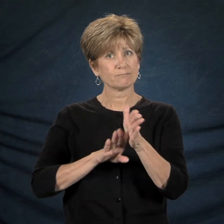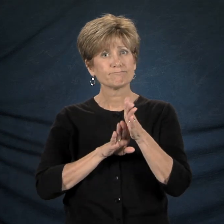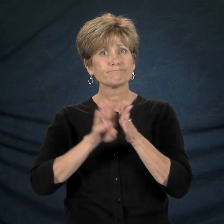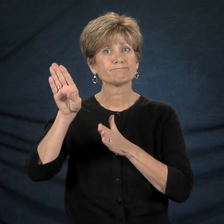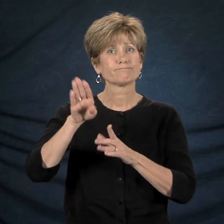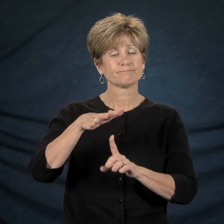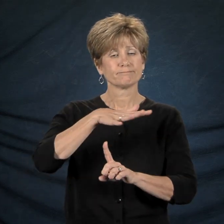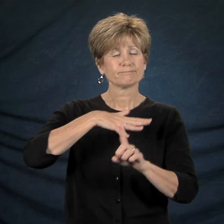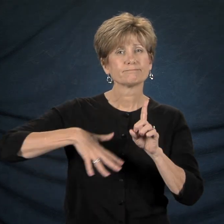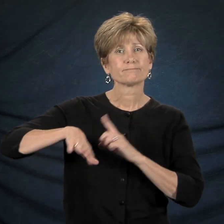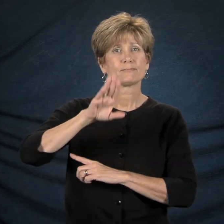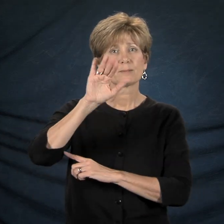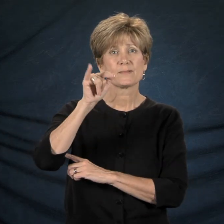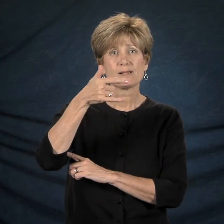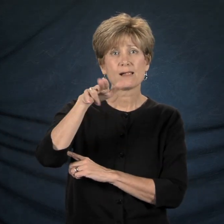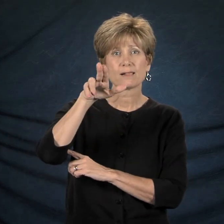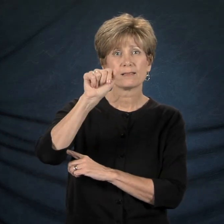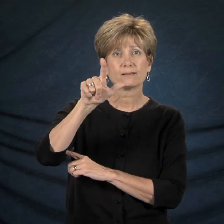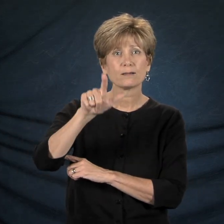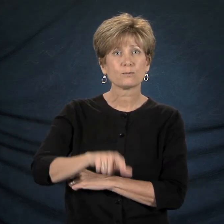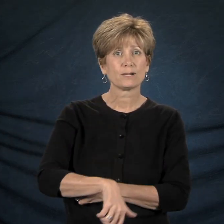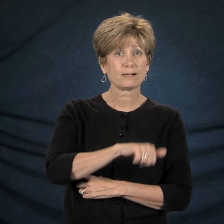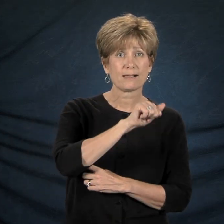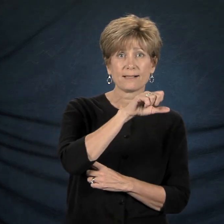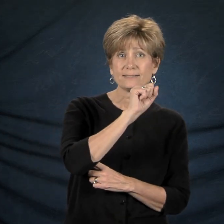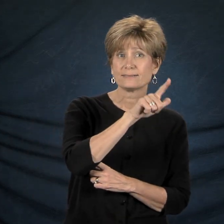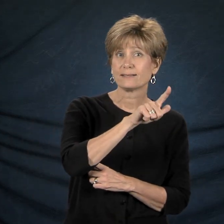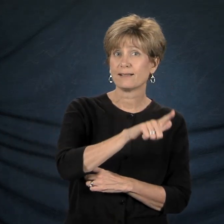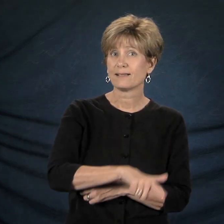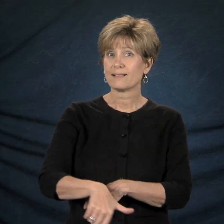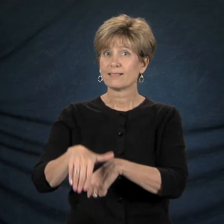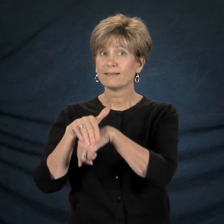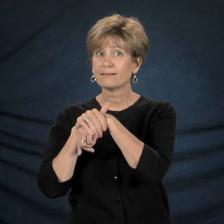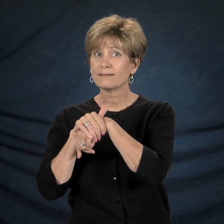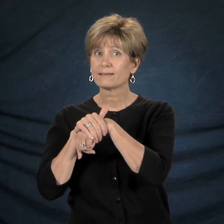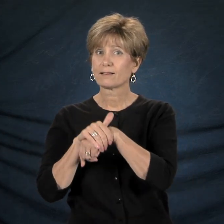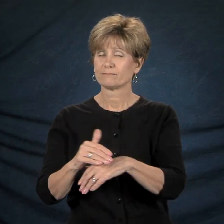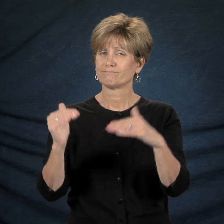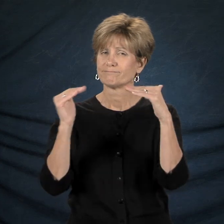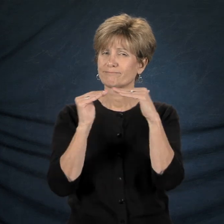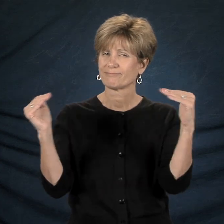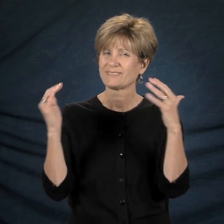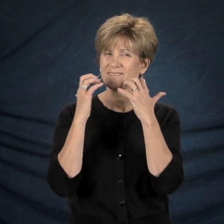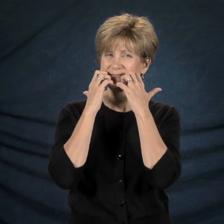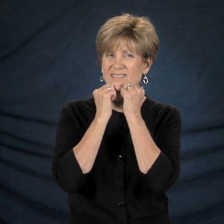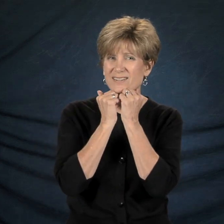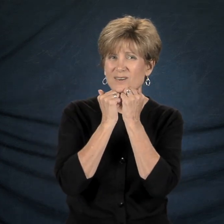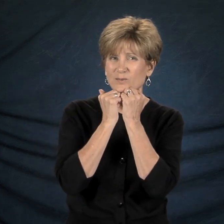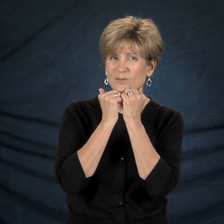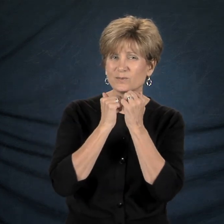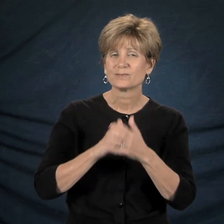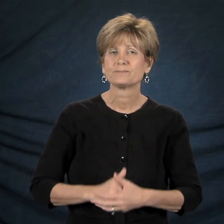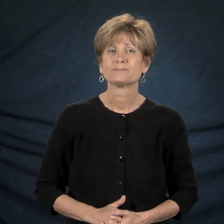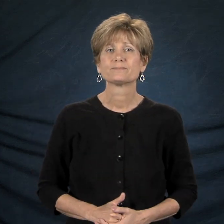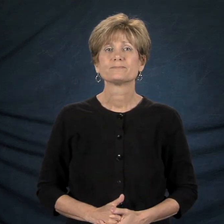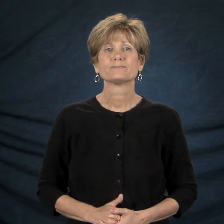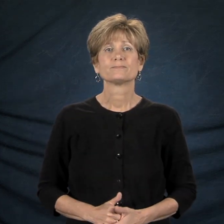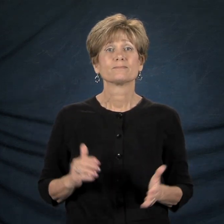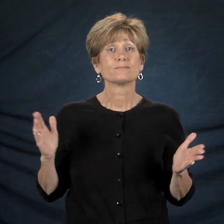and thrive in a bilingual environment in which ASL and English are equally valued.